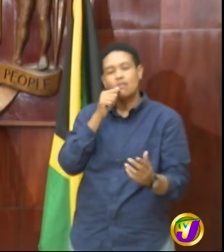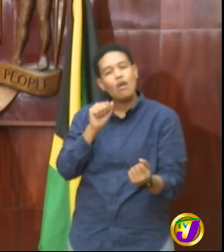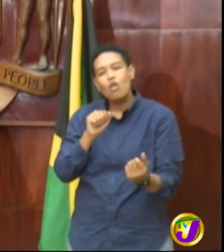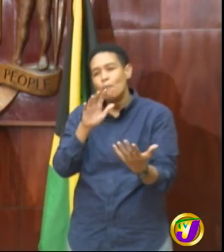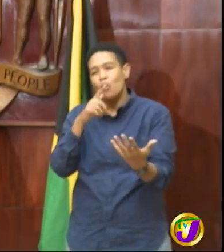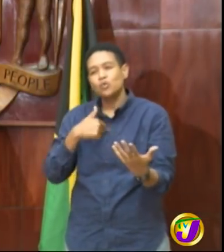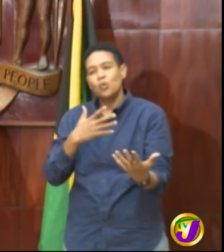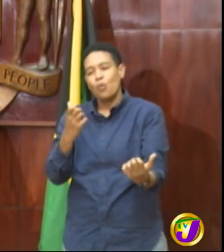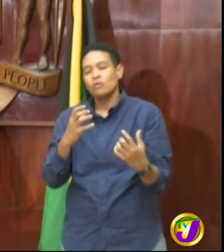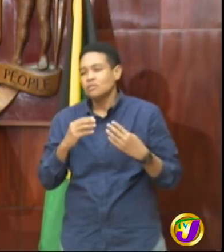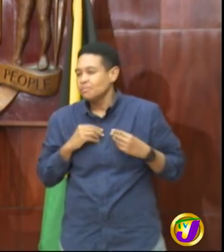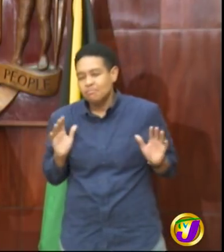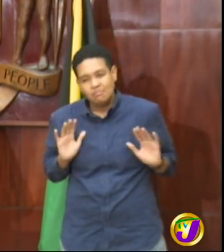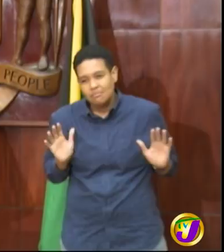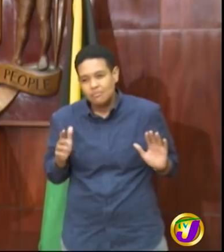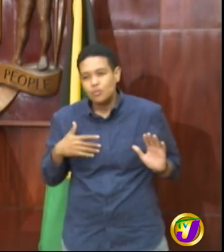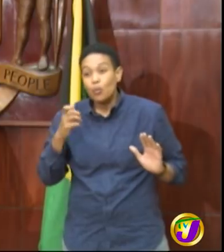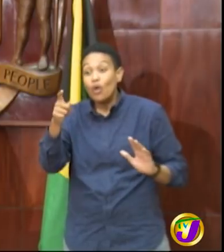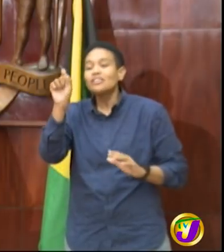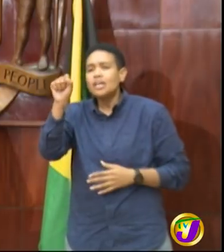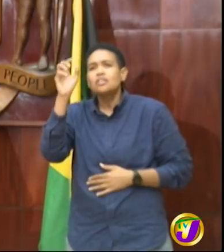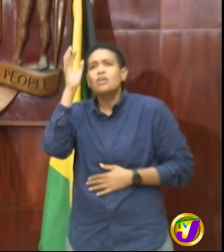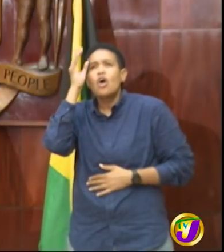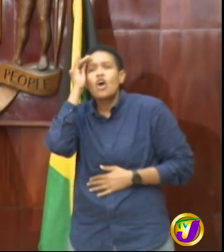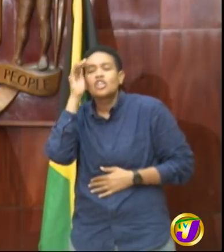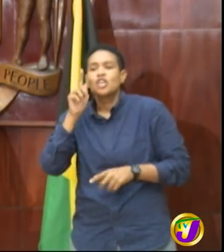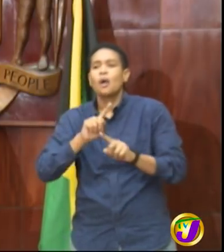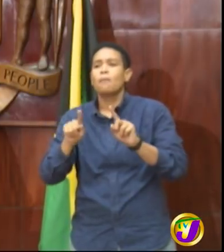like to adopt we want you to be concerned but you don't we we don't want